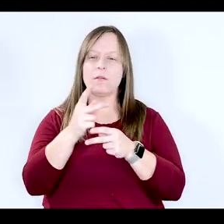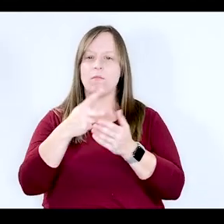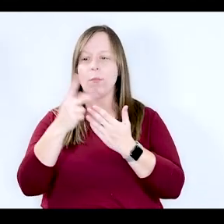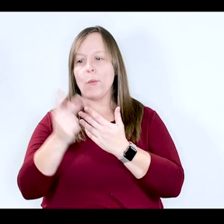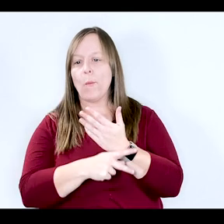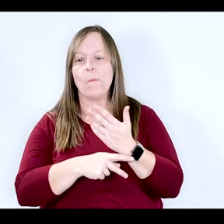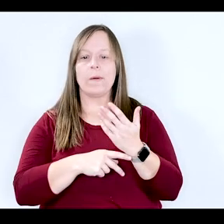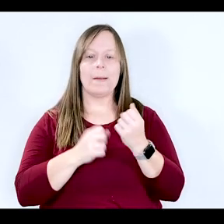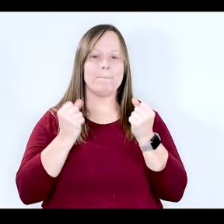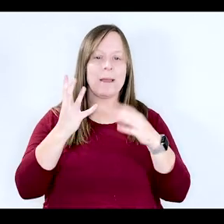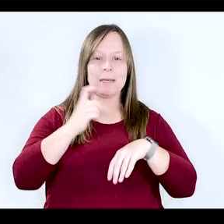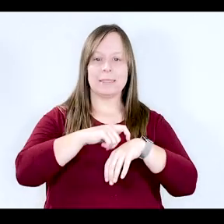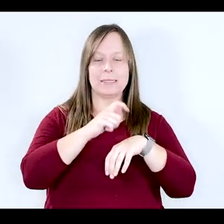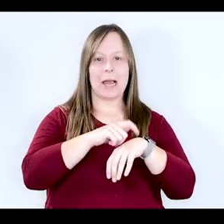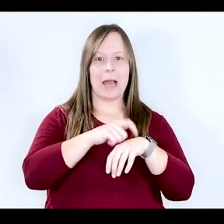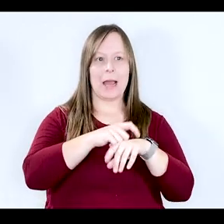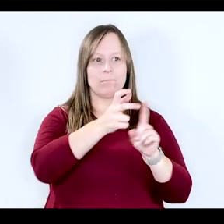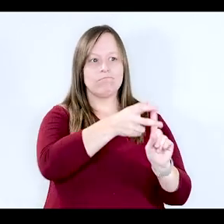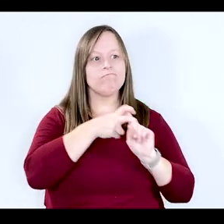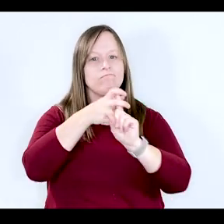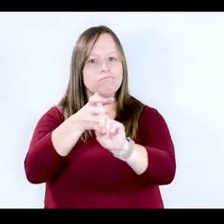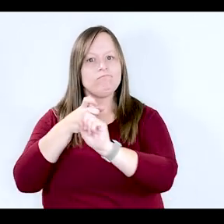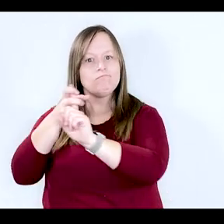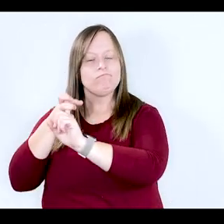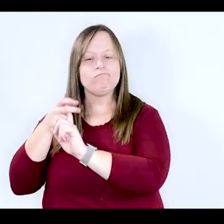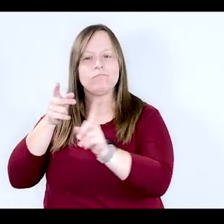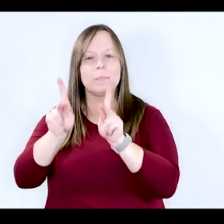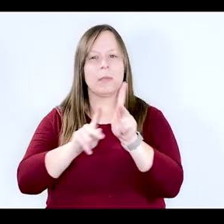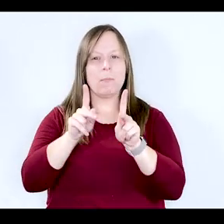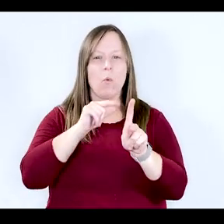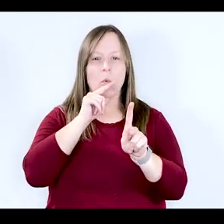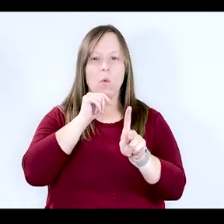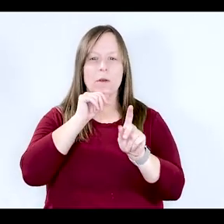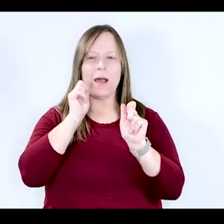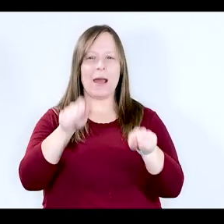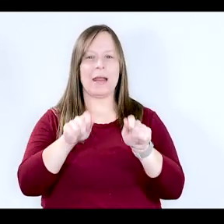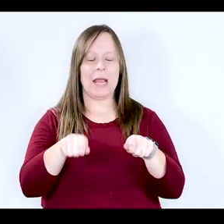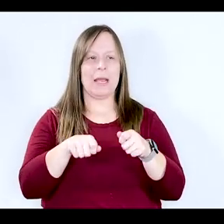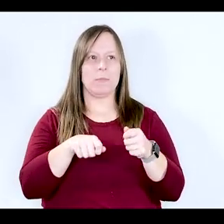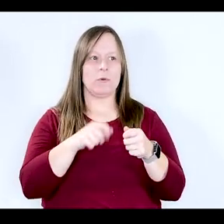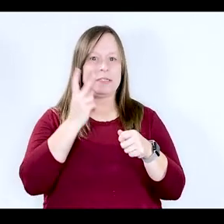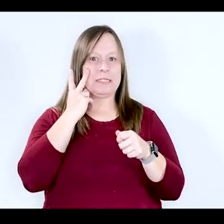lot of the time, take in individuals who may not be able to as readily seek